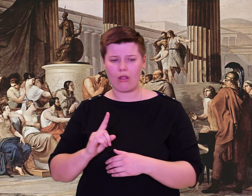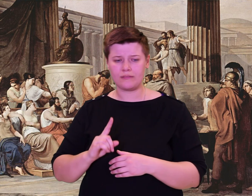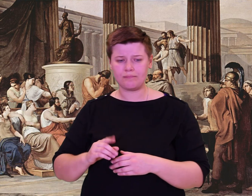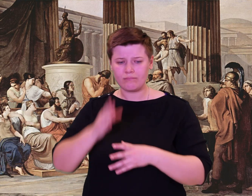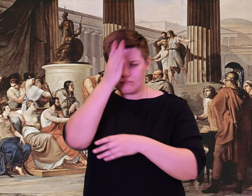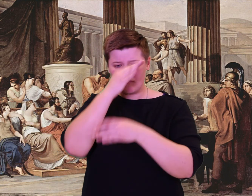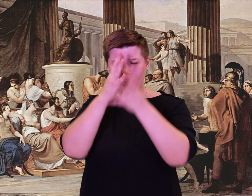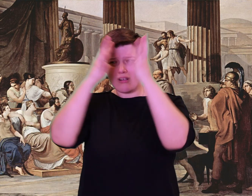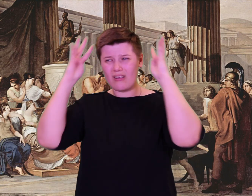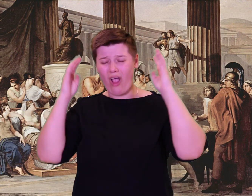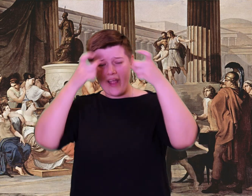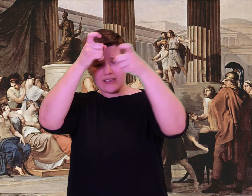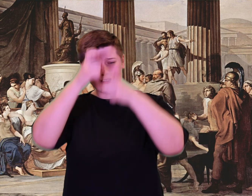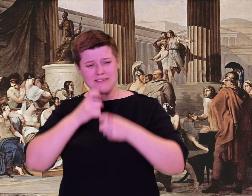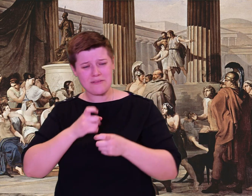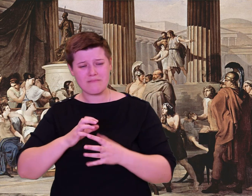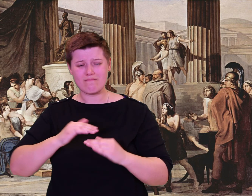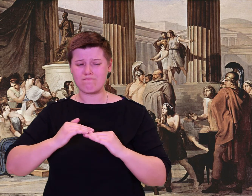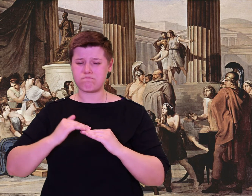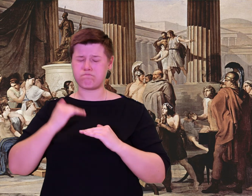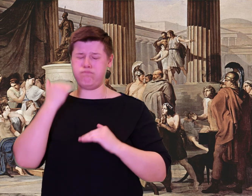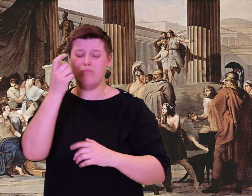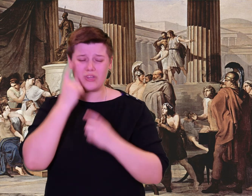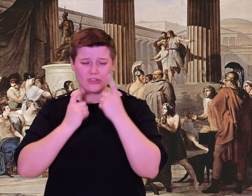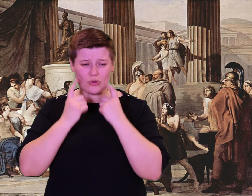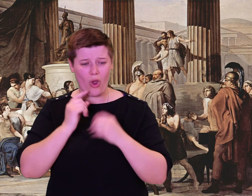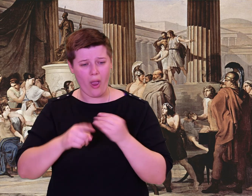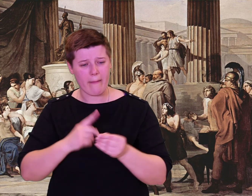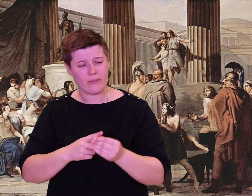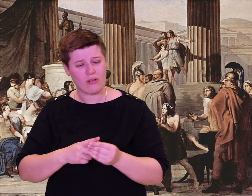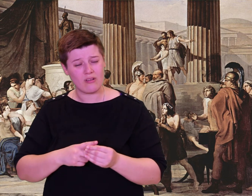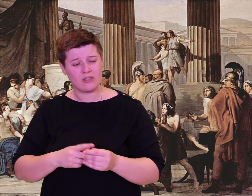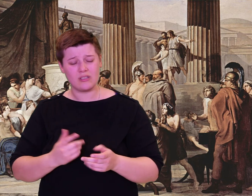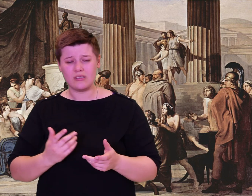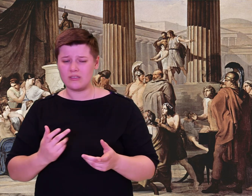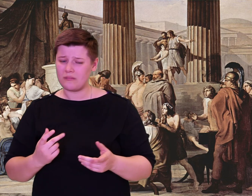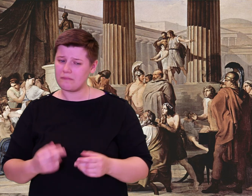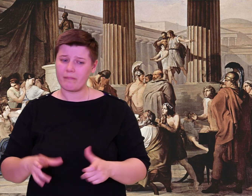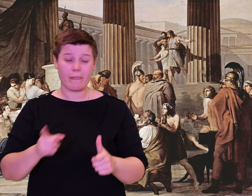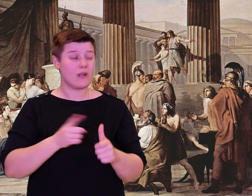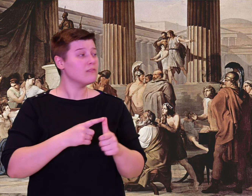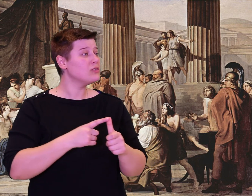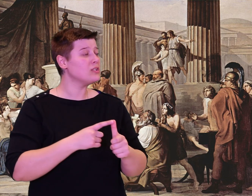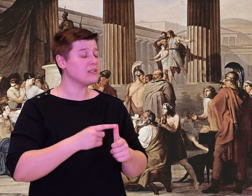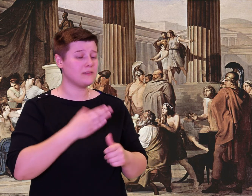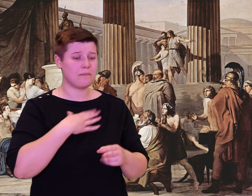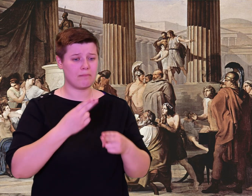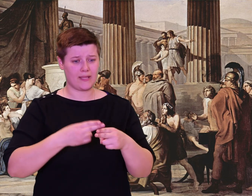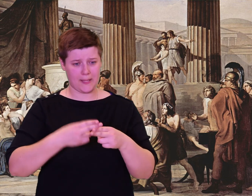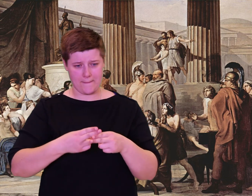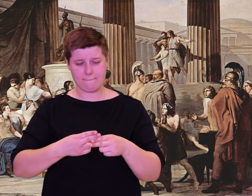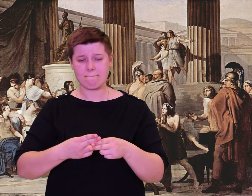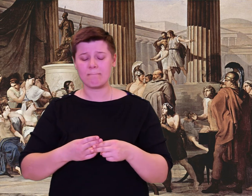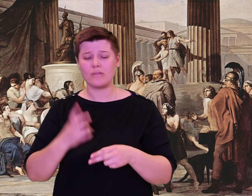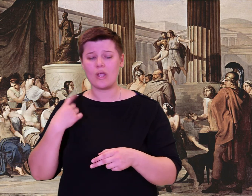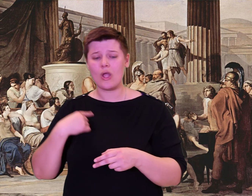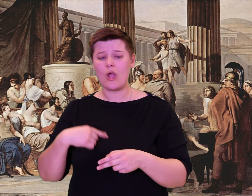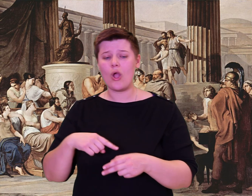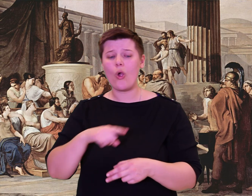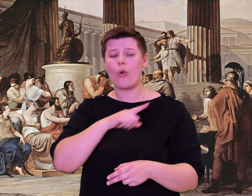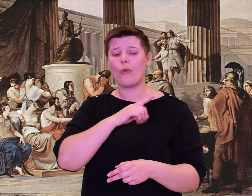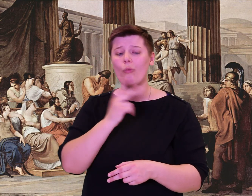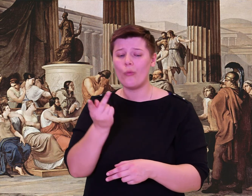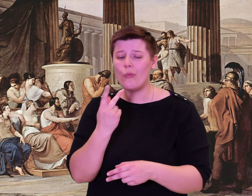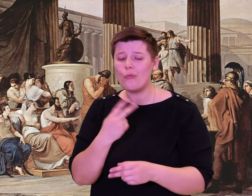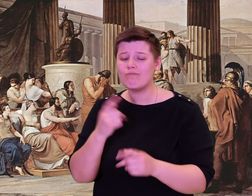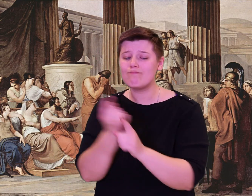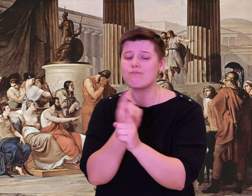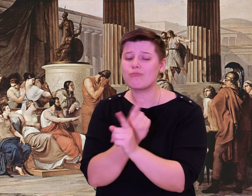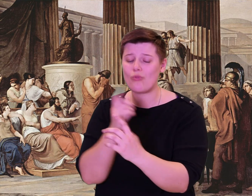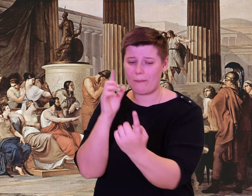Where shall I start? Where can I end? The gods have given me so much to weep over.